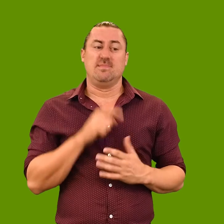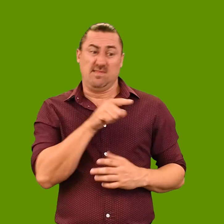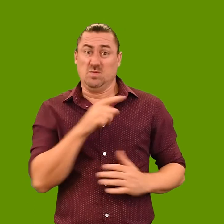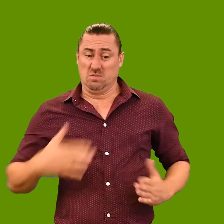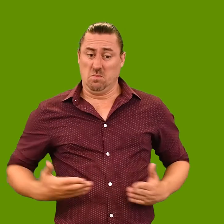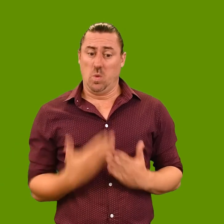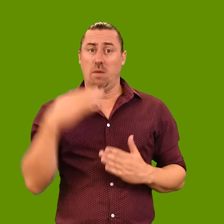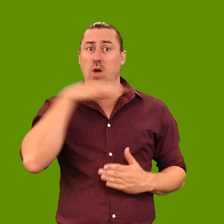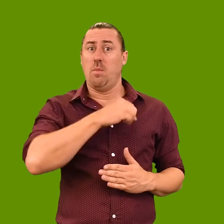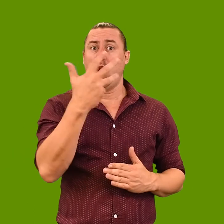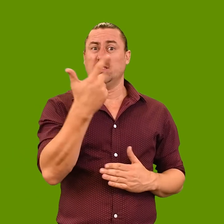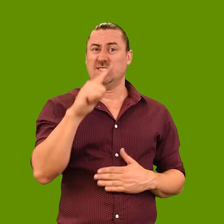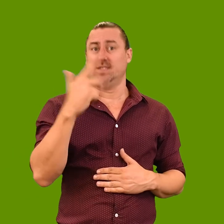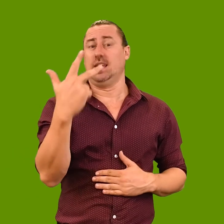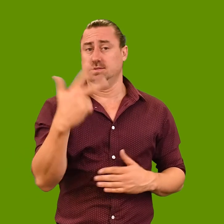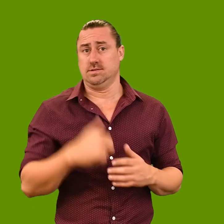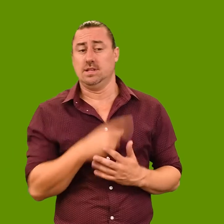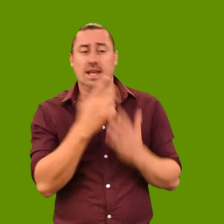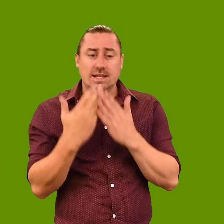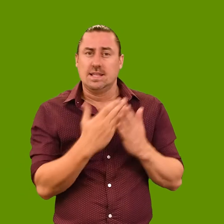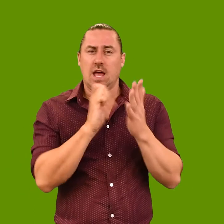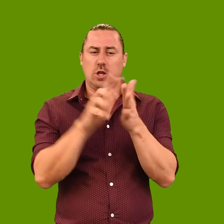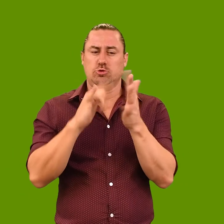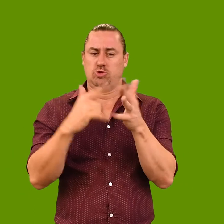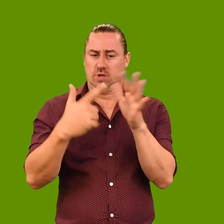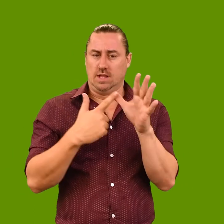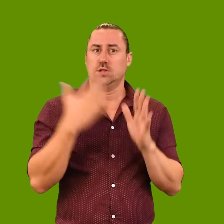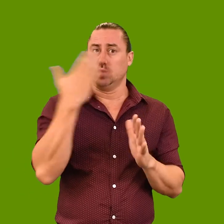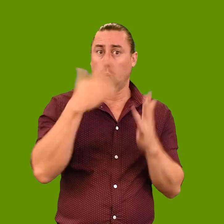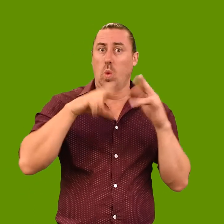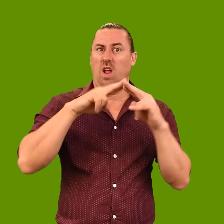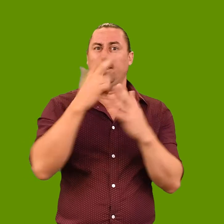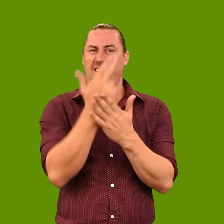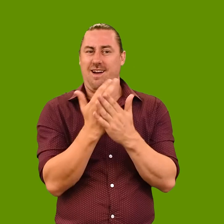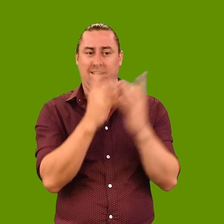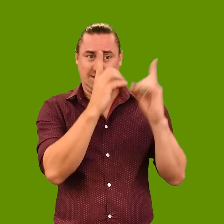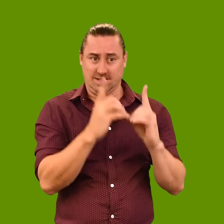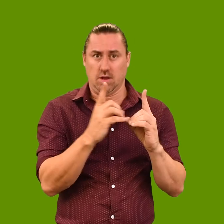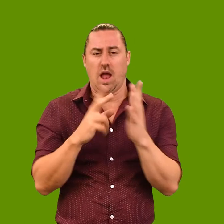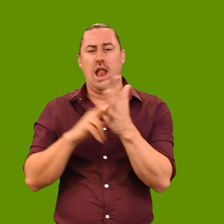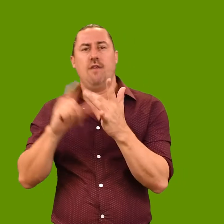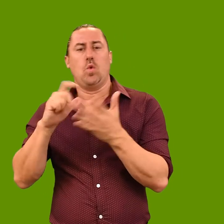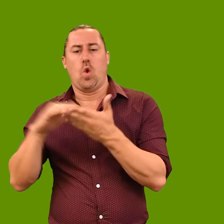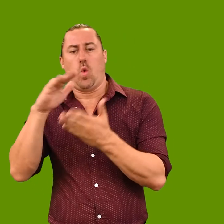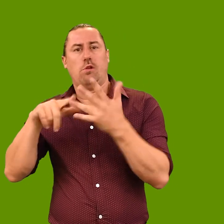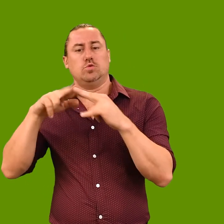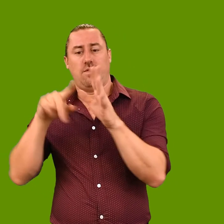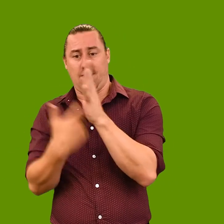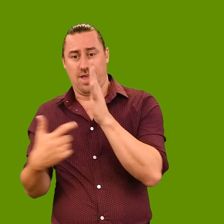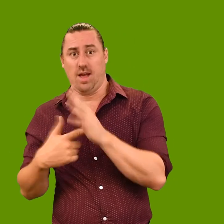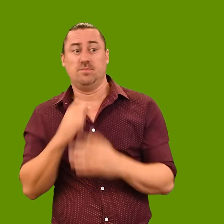Born in Melbourne in 1978, Mackinnon studied at the Chelsea School of Art and Design and the Victorian College of the Arts.